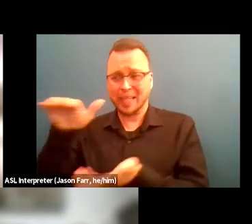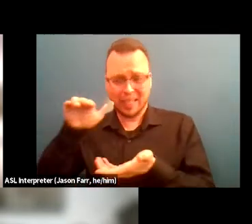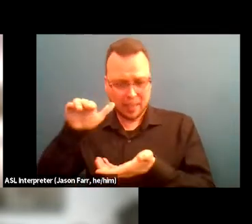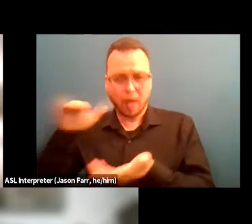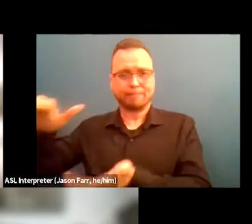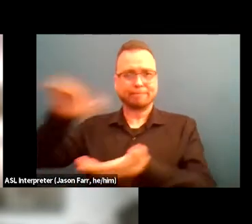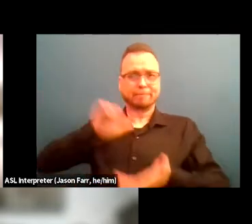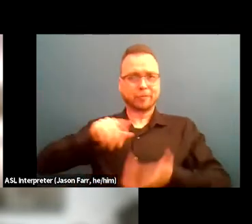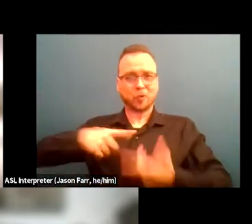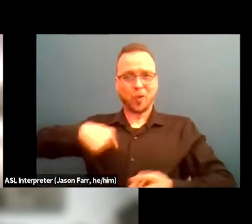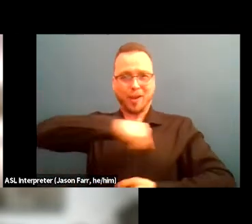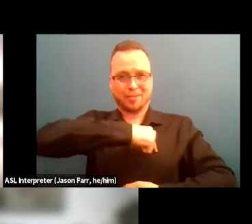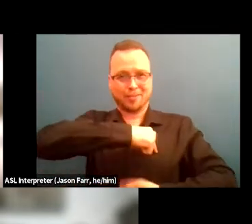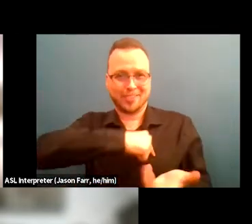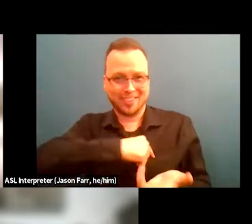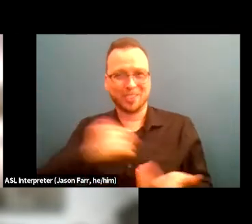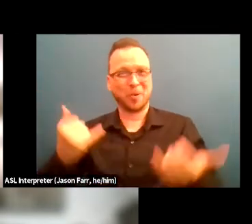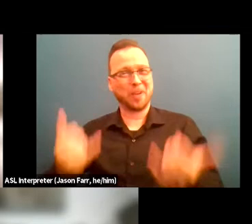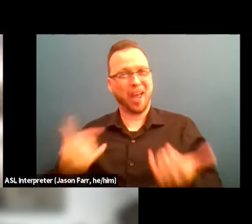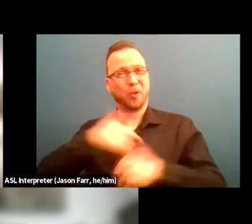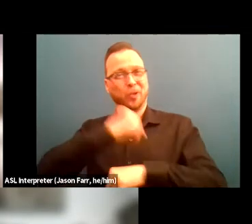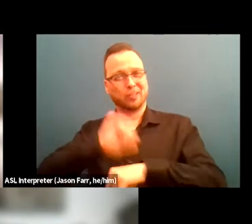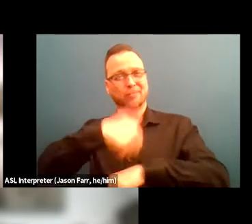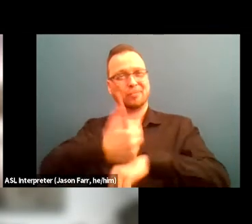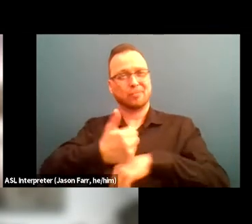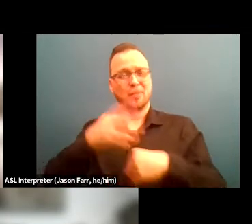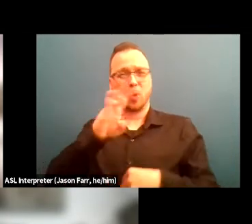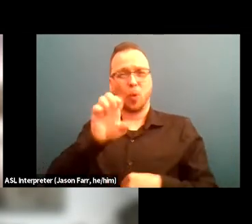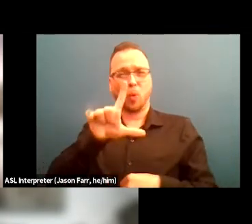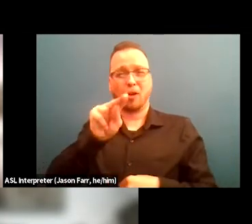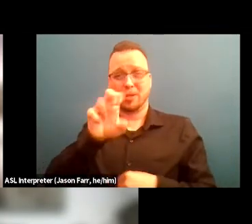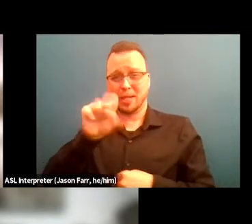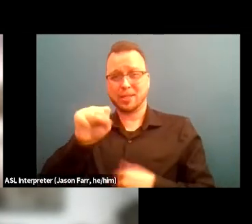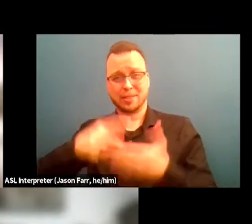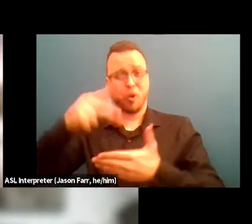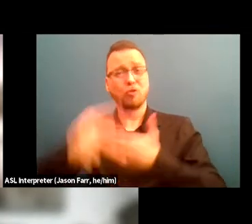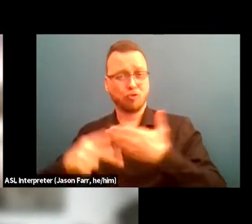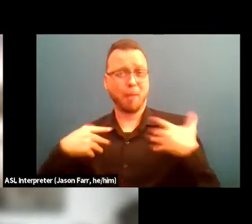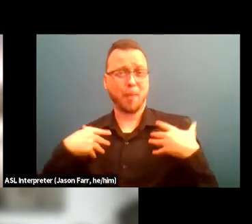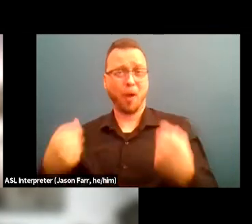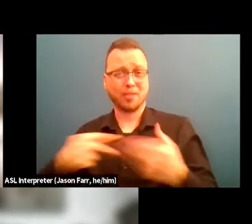And so, so we now have a wellness program under our heading the coalition